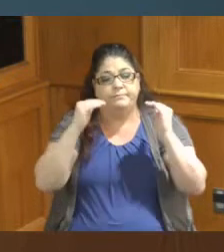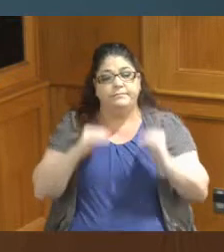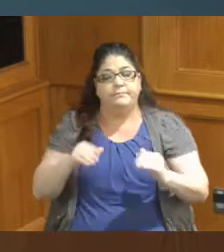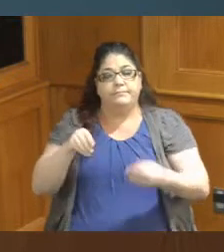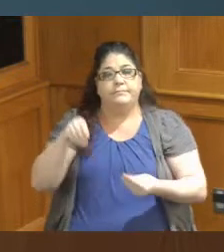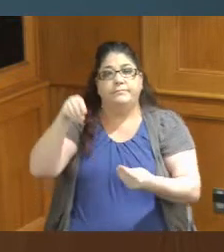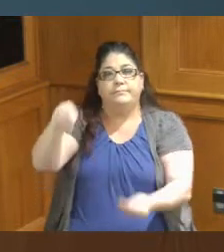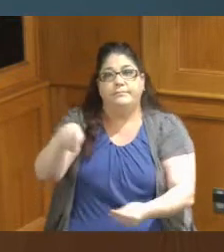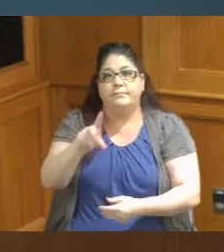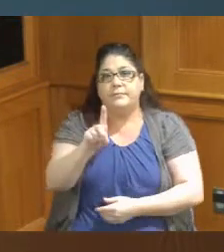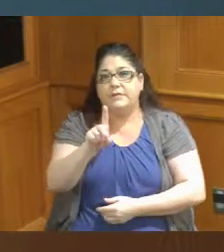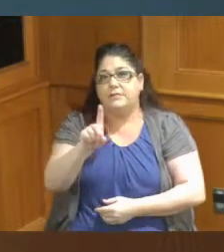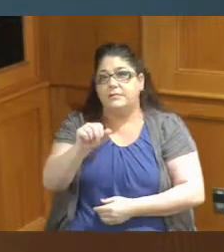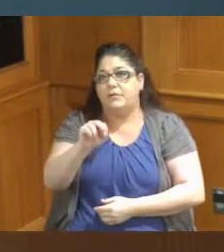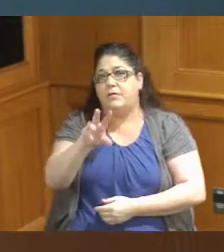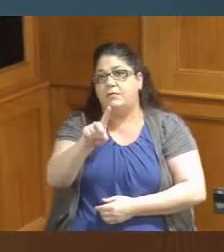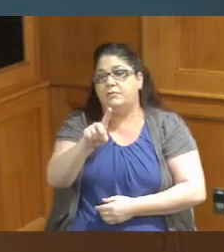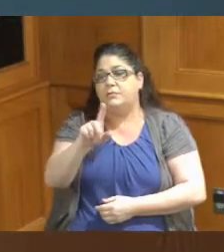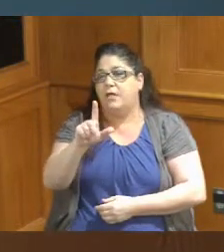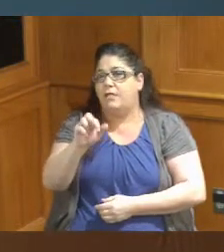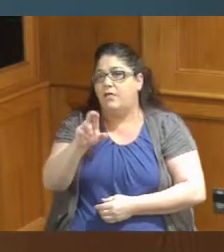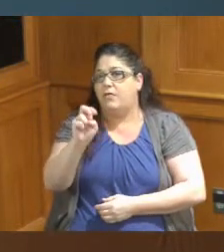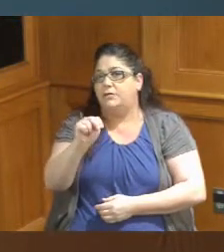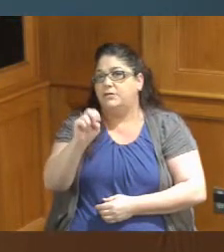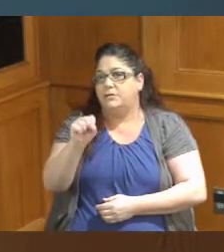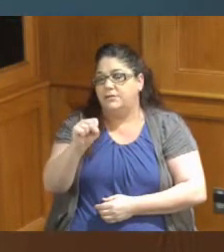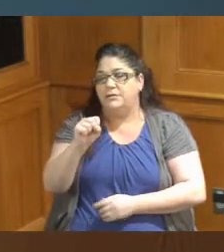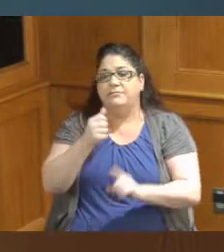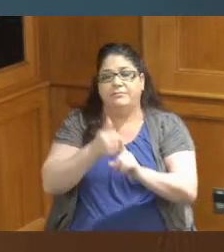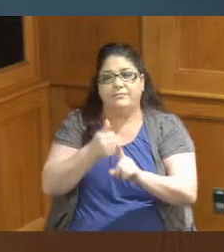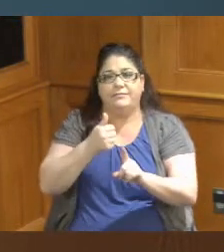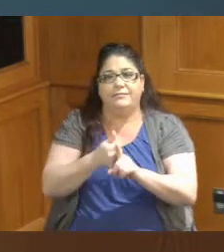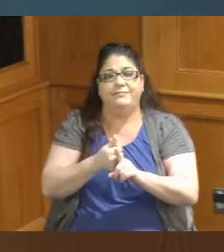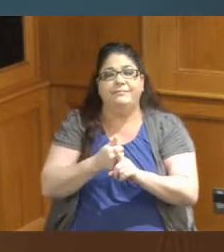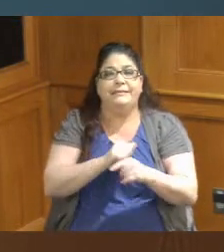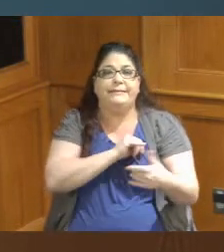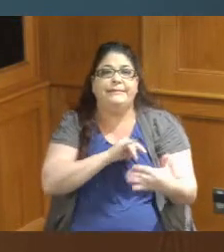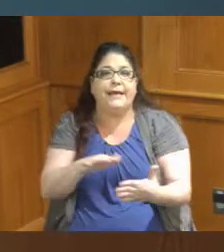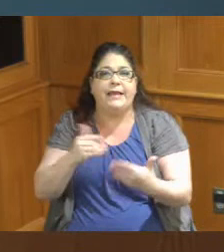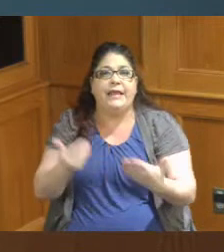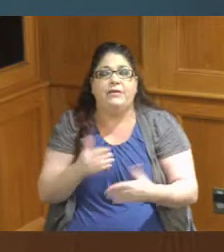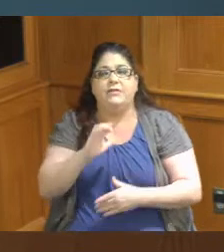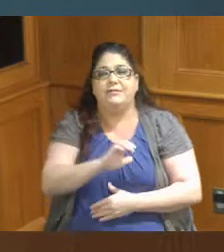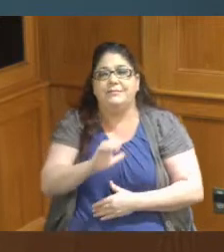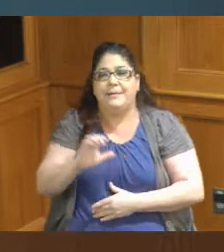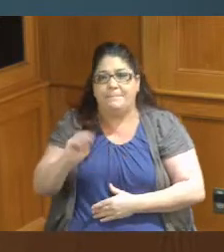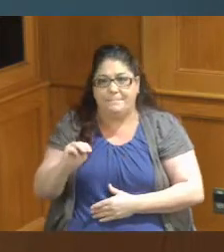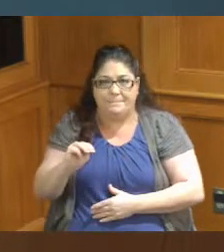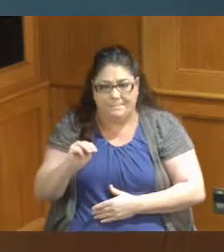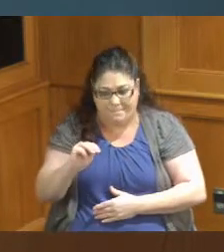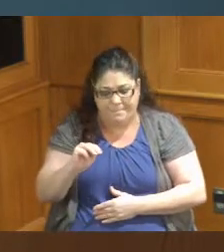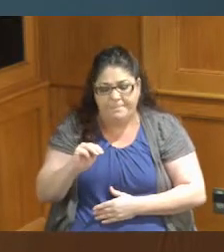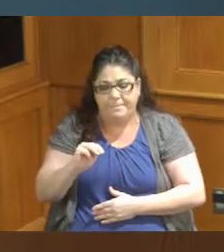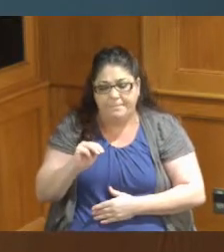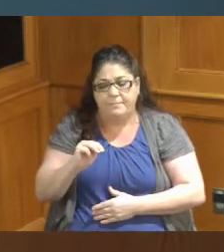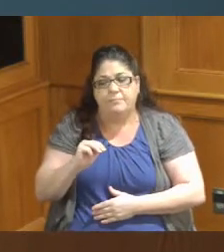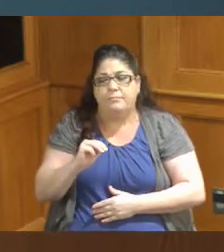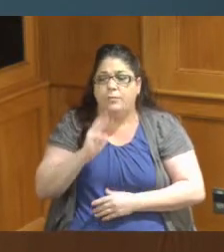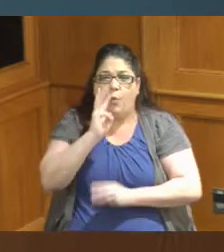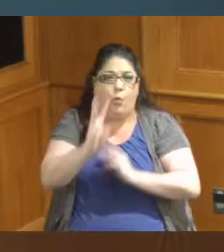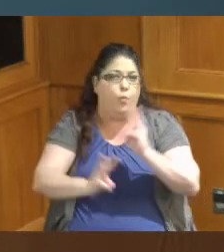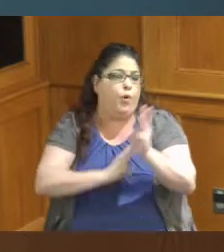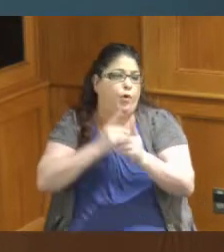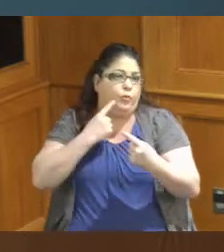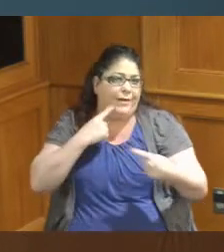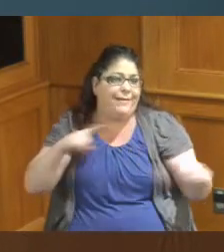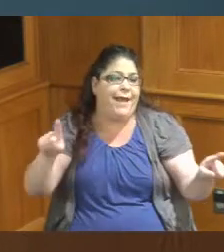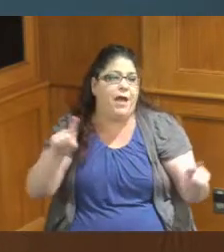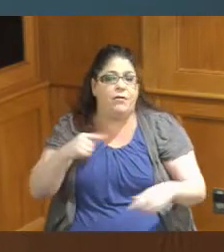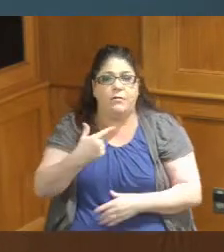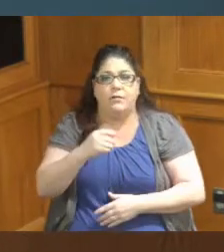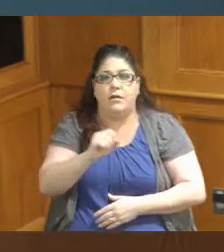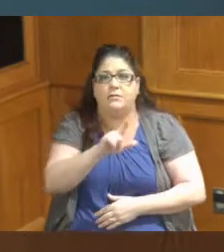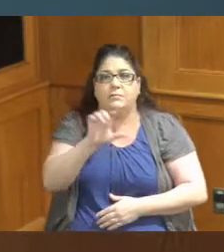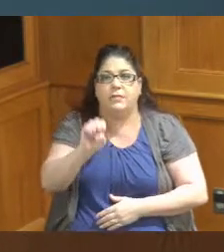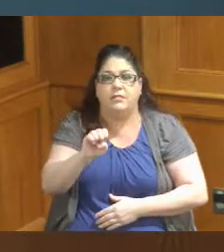to Donald Lawrence who who studied here at CCM and he is a world renowned a gospel artist and